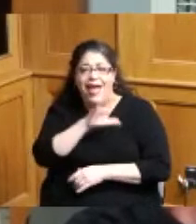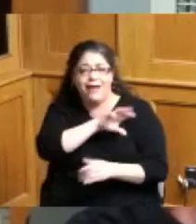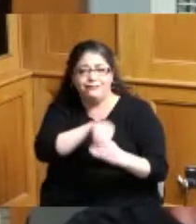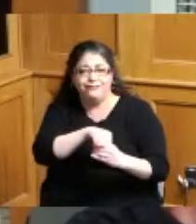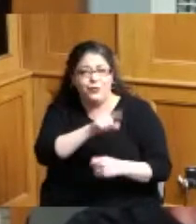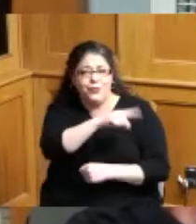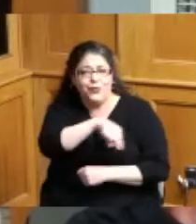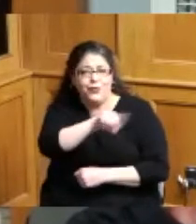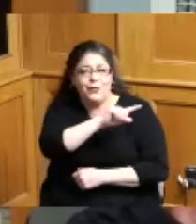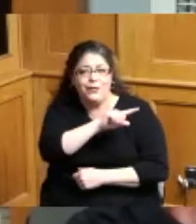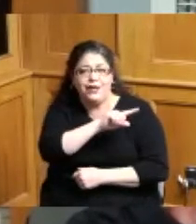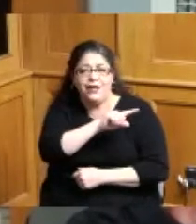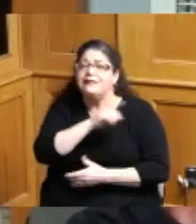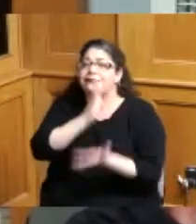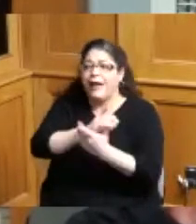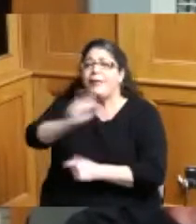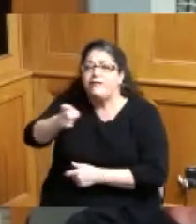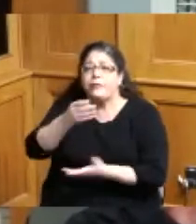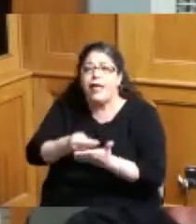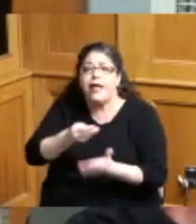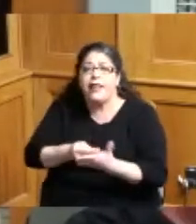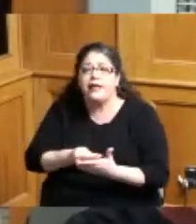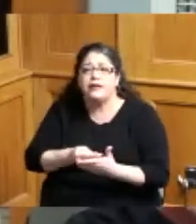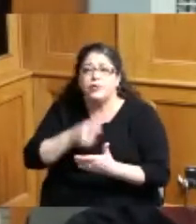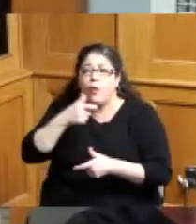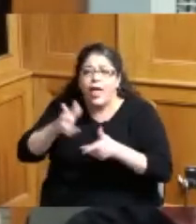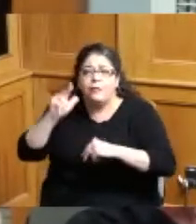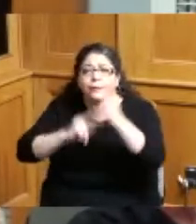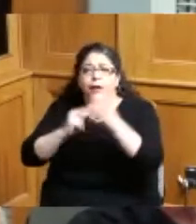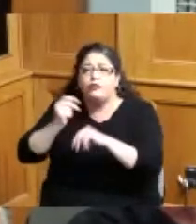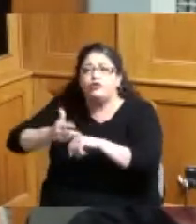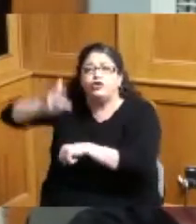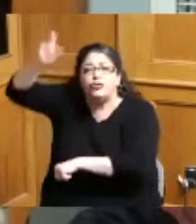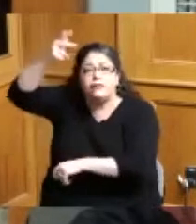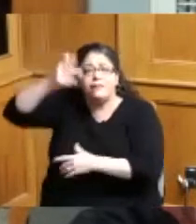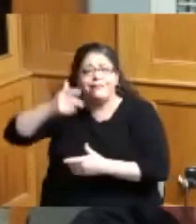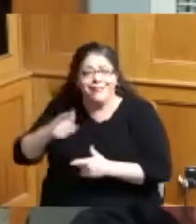y'all should quit giving no money then to build garages and then they trying to keep the the